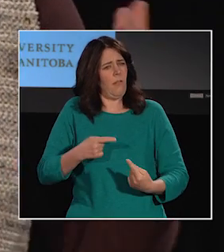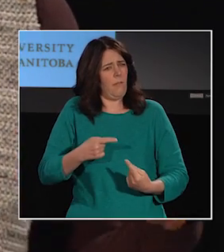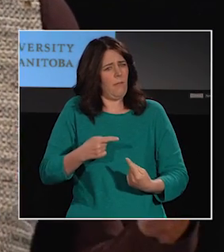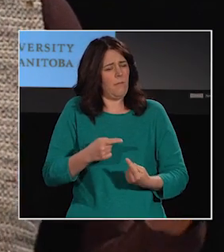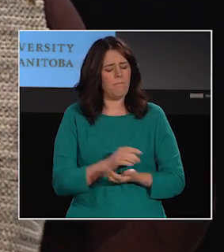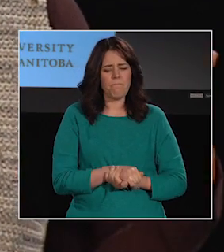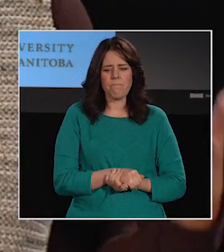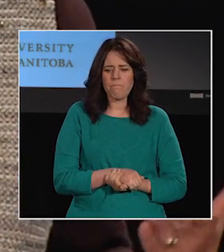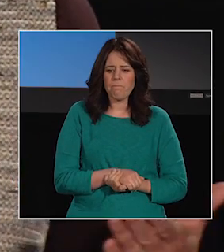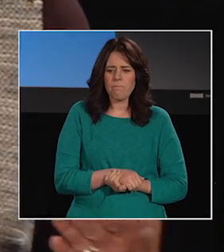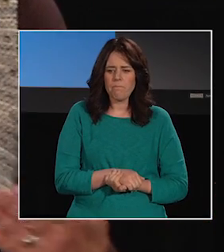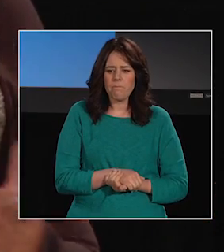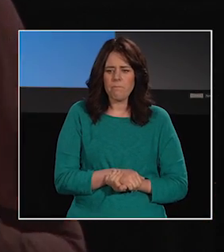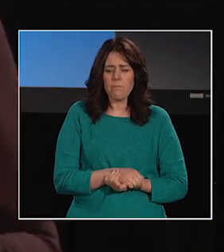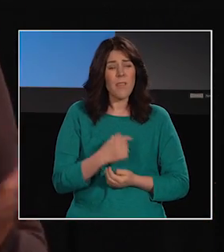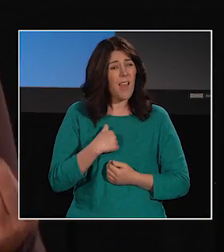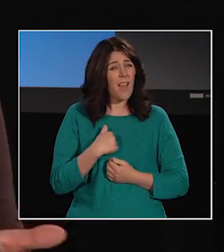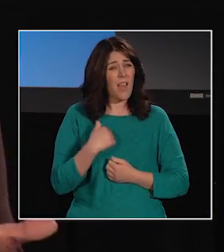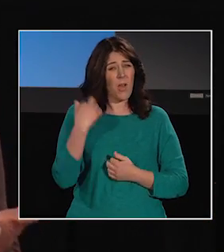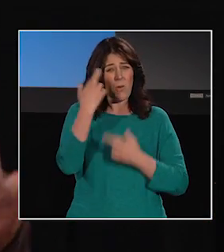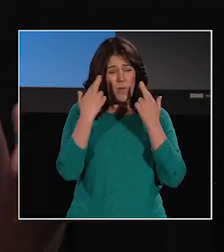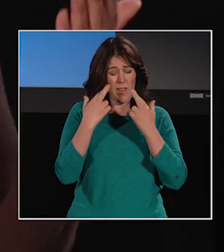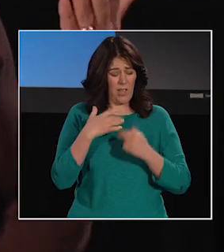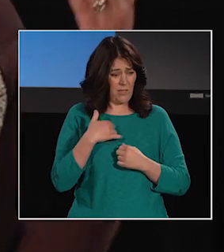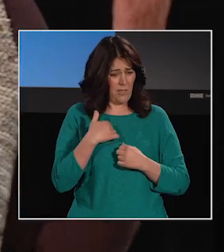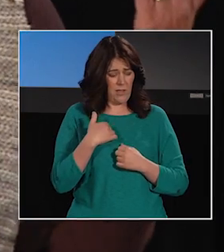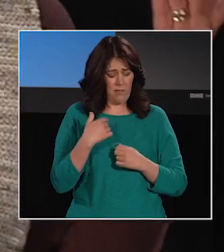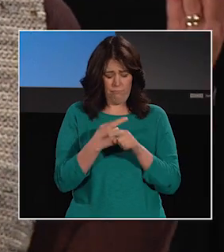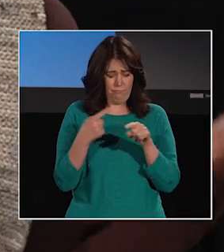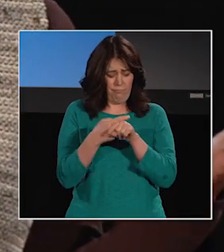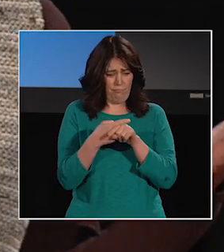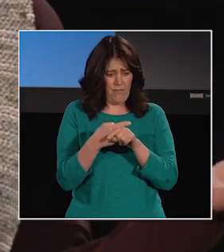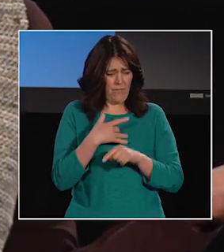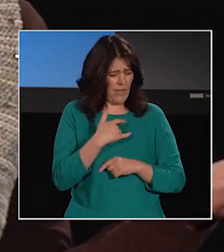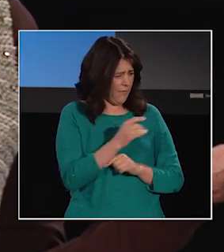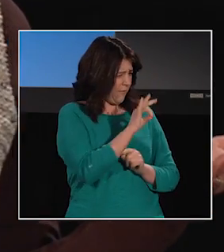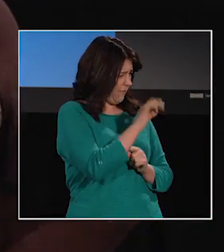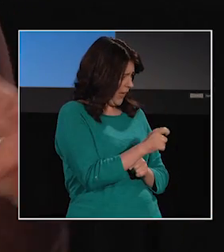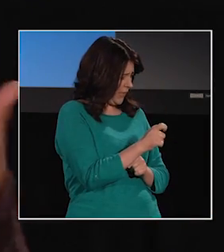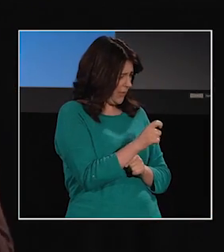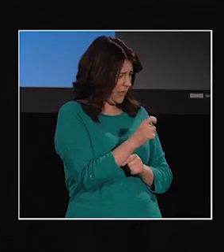One of the things that I realized when there was this contrast between "fixing the problem" of deaf children